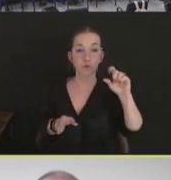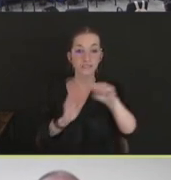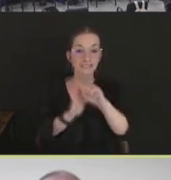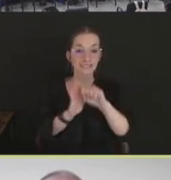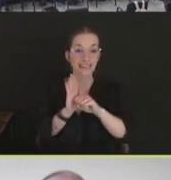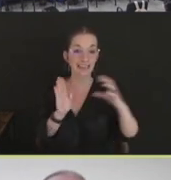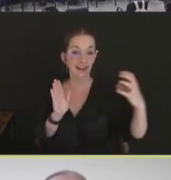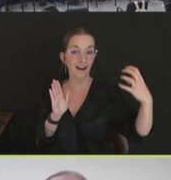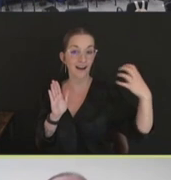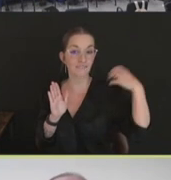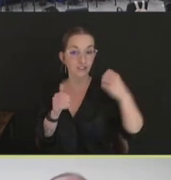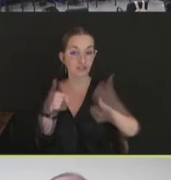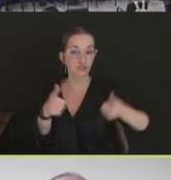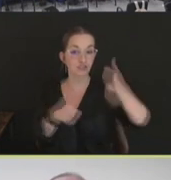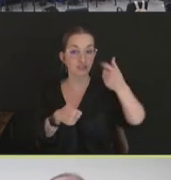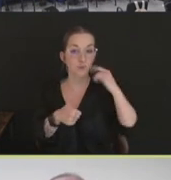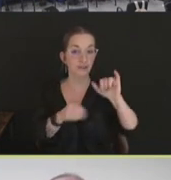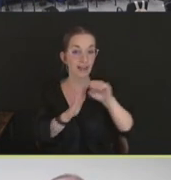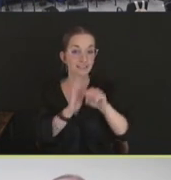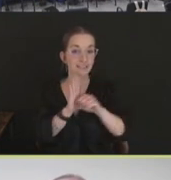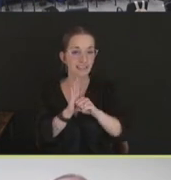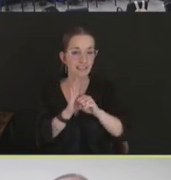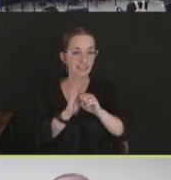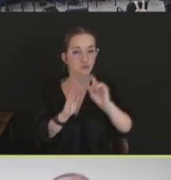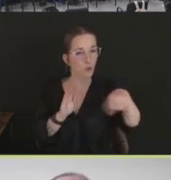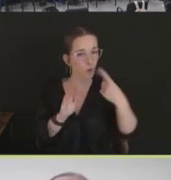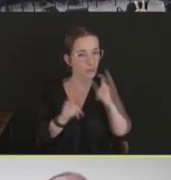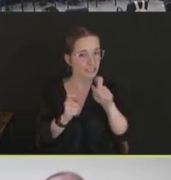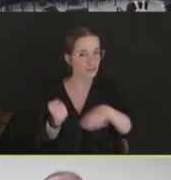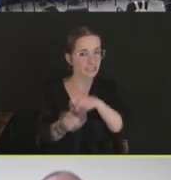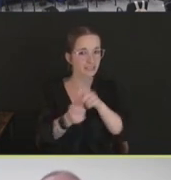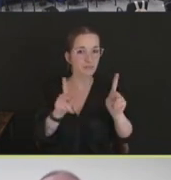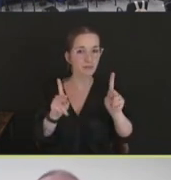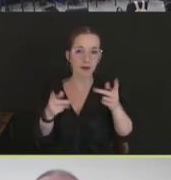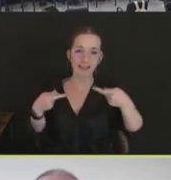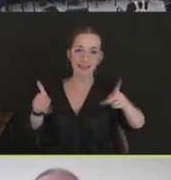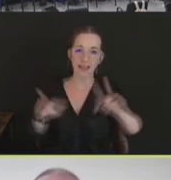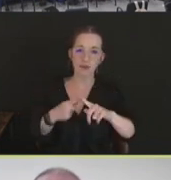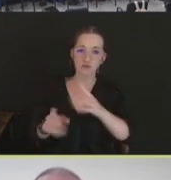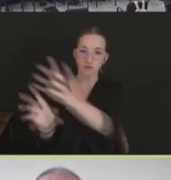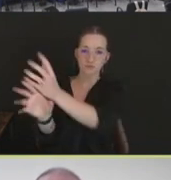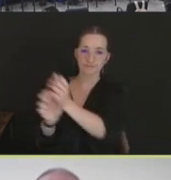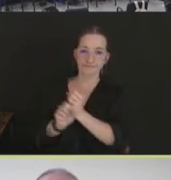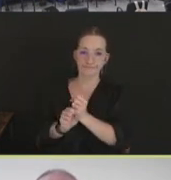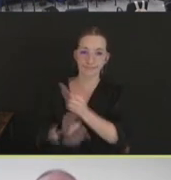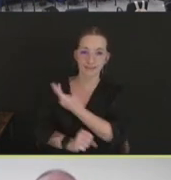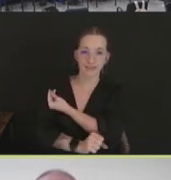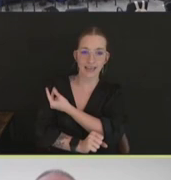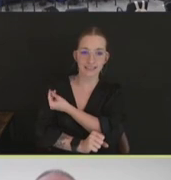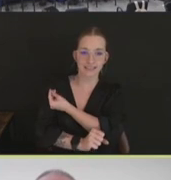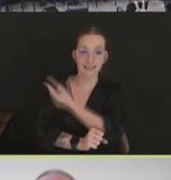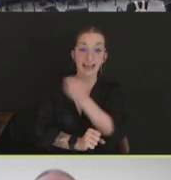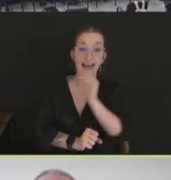officials there. And this vaccine can only be used under the supervision of APHIS veterinary services